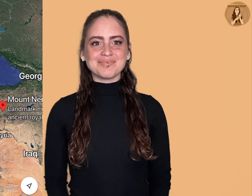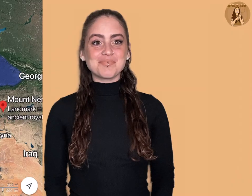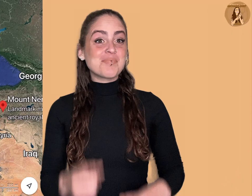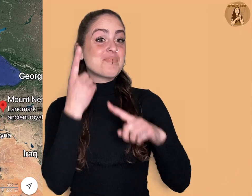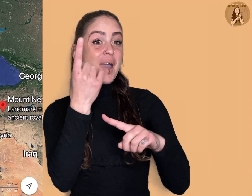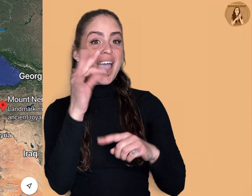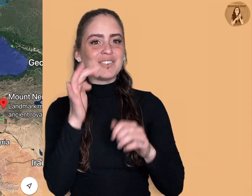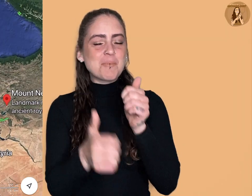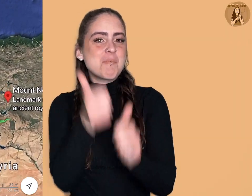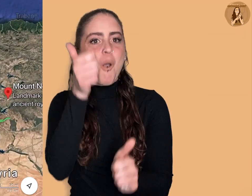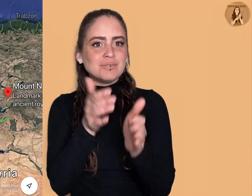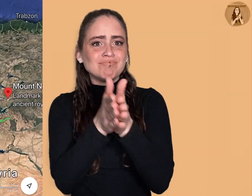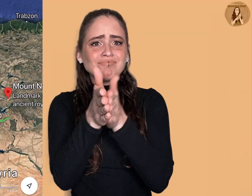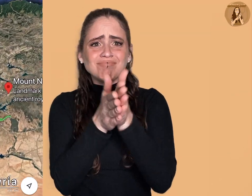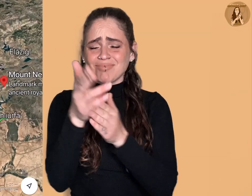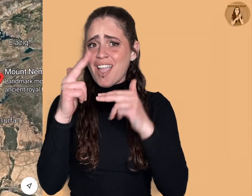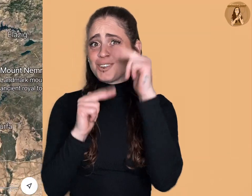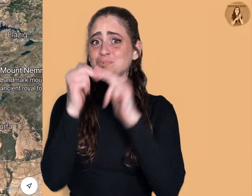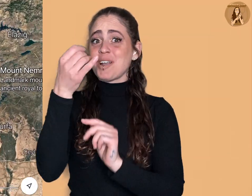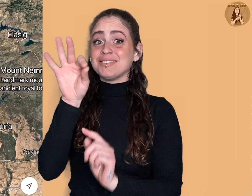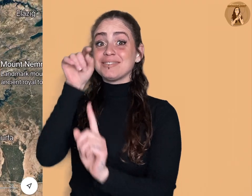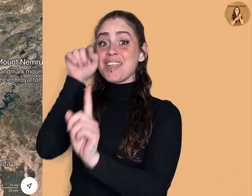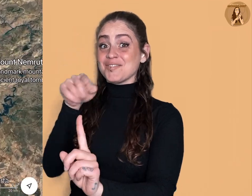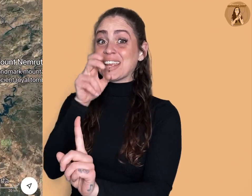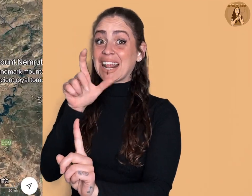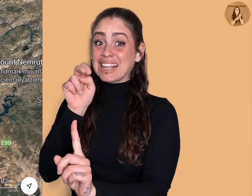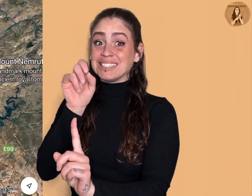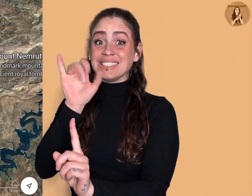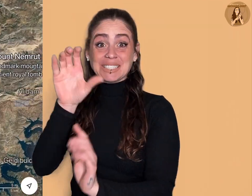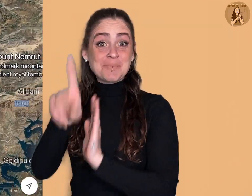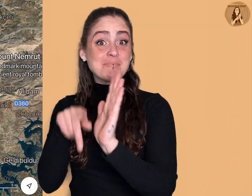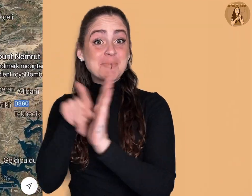“One of the most ambitious constructions of the Hellenistic period,”